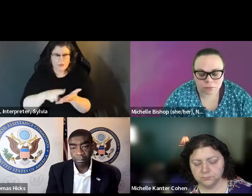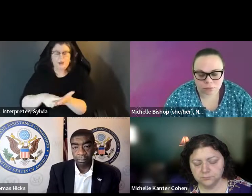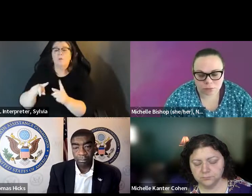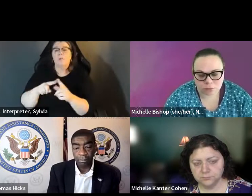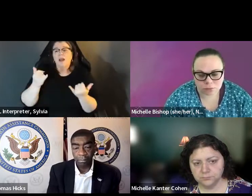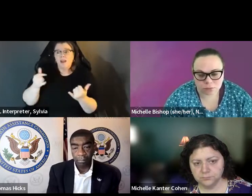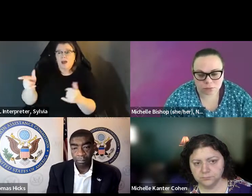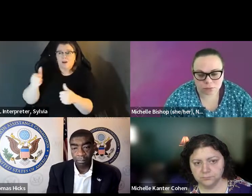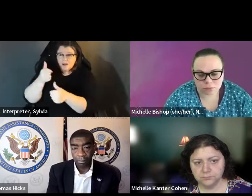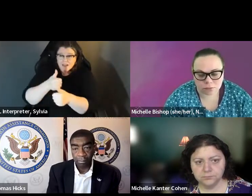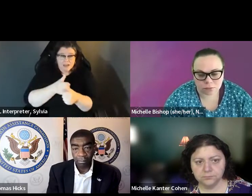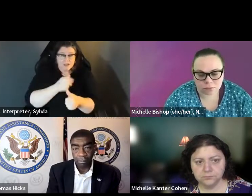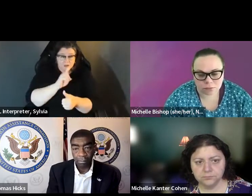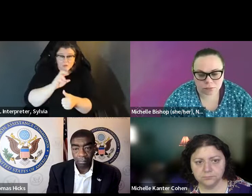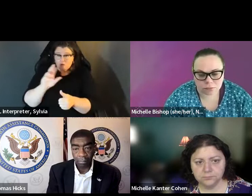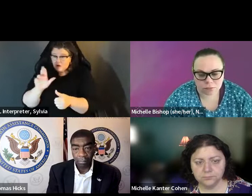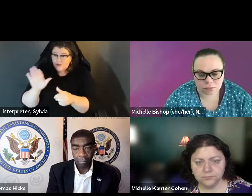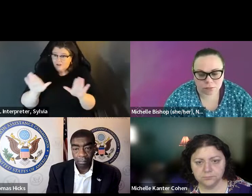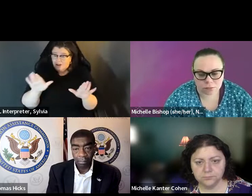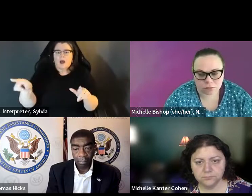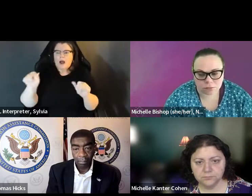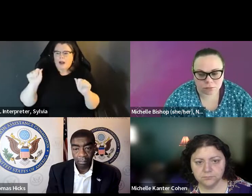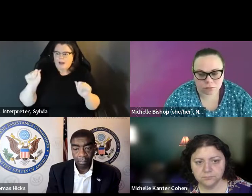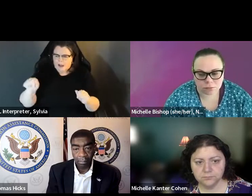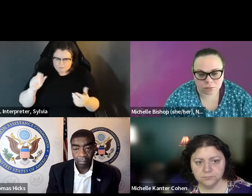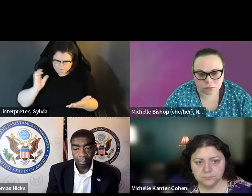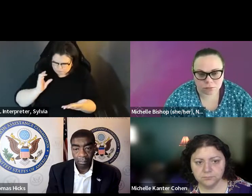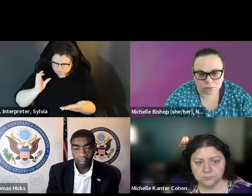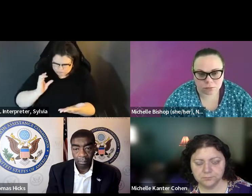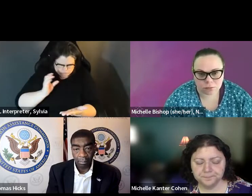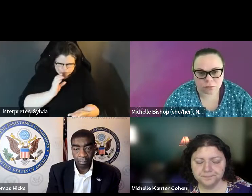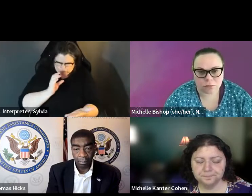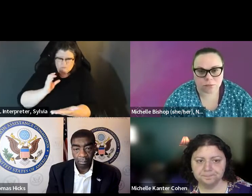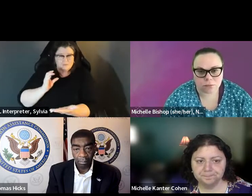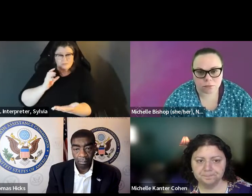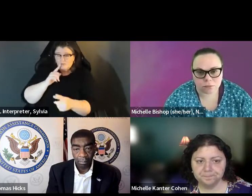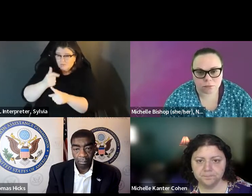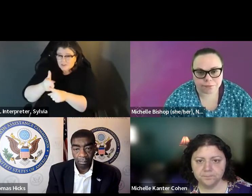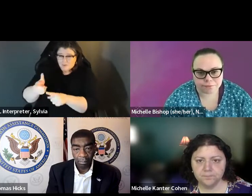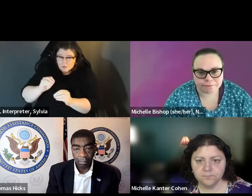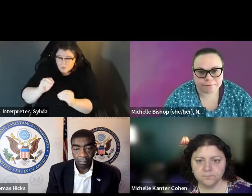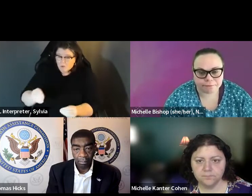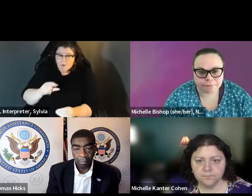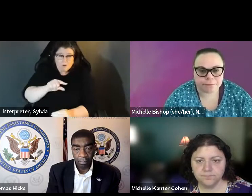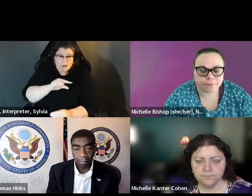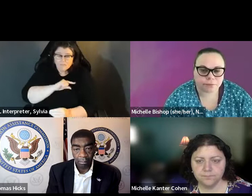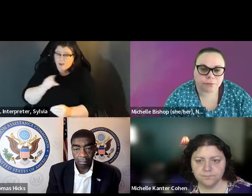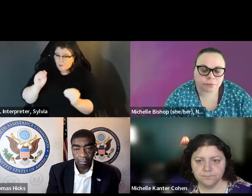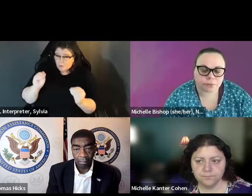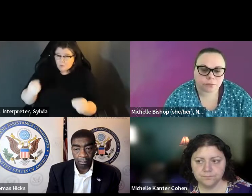our new laws, parties and candidates can appoint people to look at ballot envelopes and to flag signatures for potential mismatch. They don' t have to have any training,